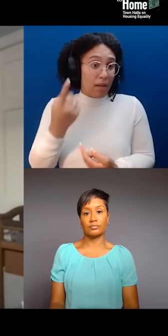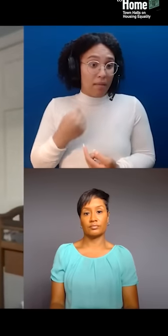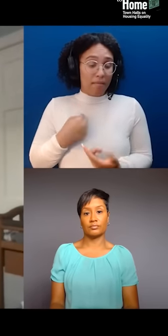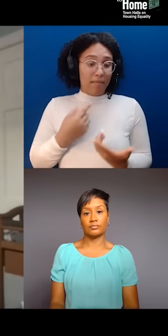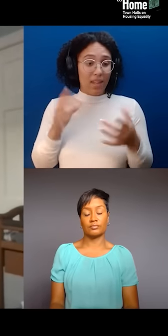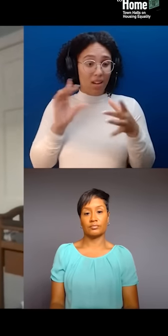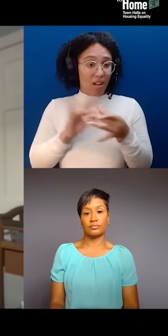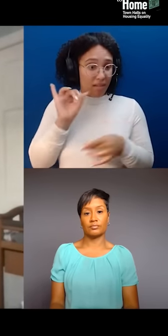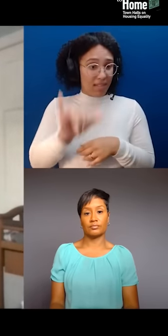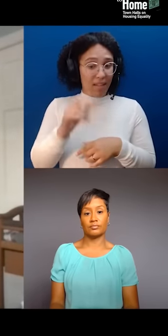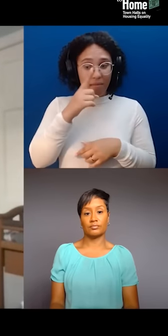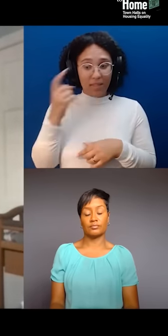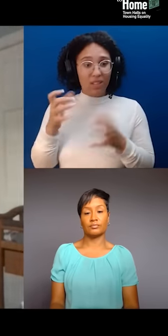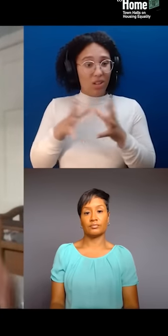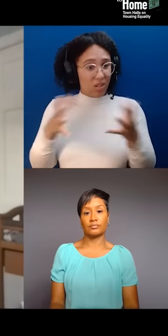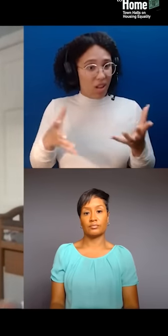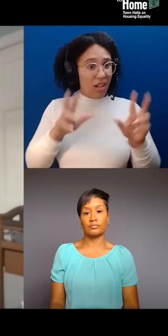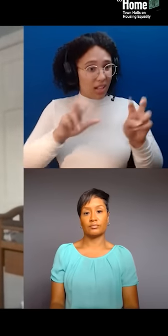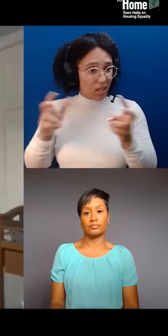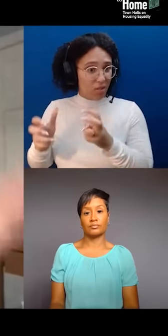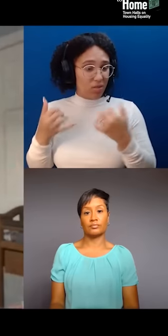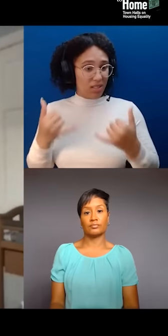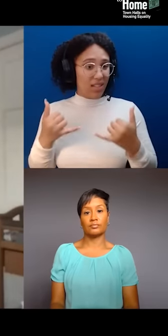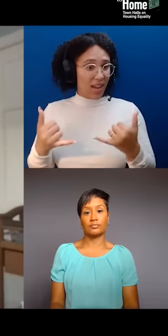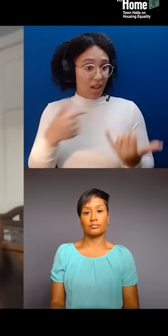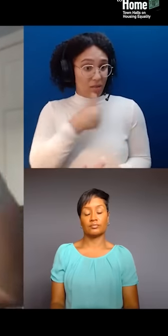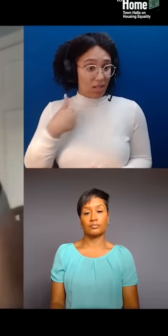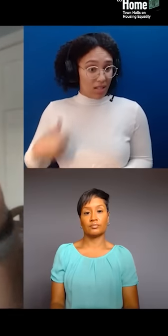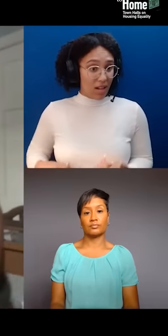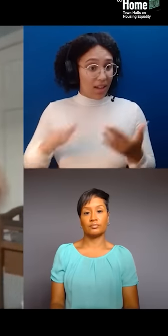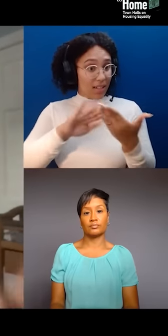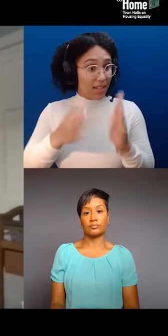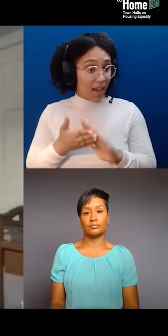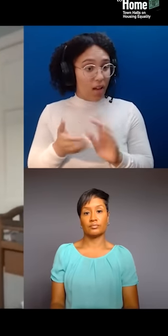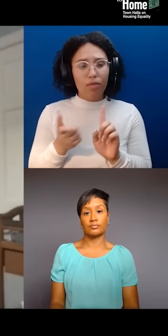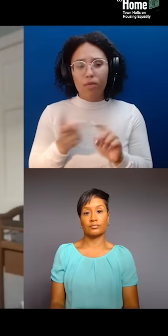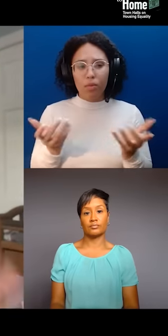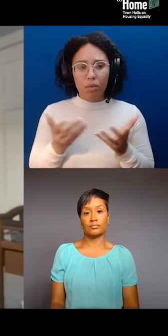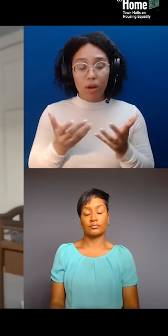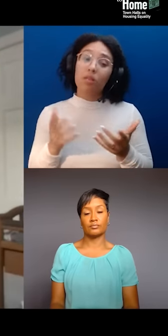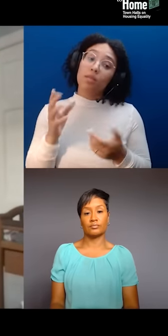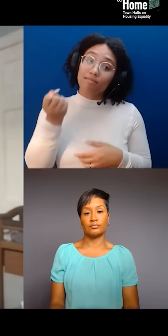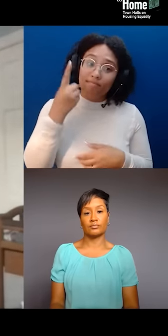And so, you have the city. So, the previous mayor who was, quote, unquote, "A progressive mayor," Mayor de Blasio,